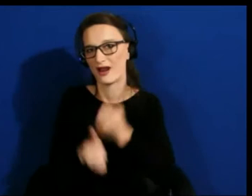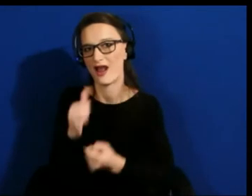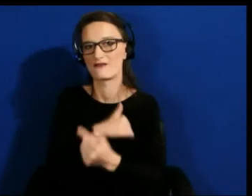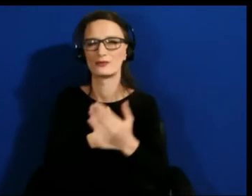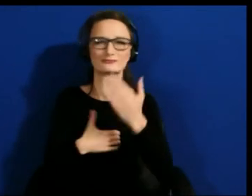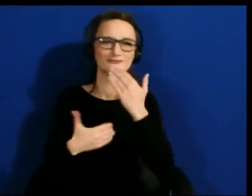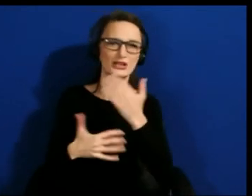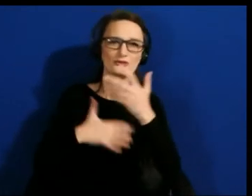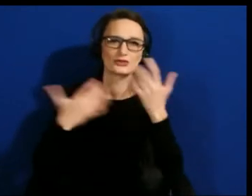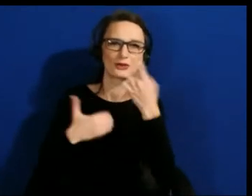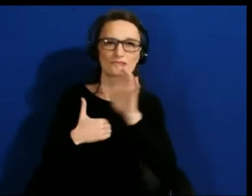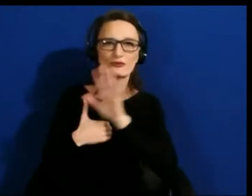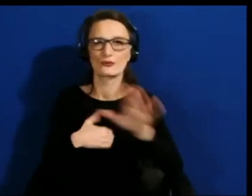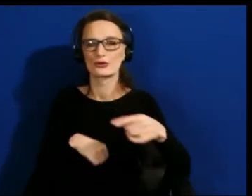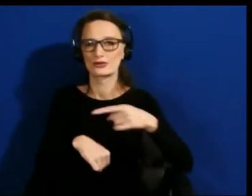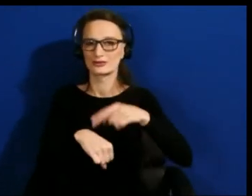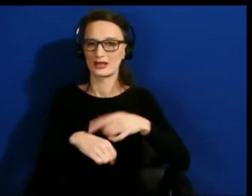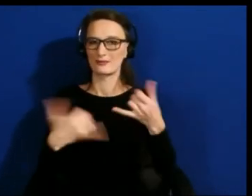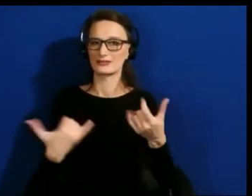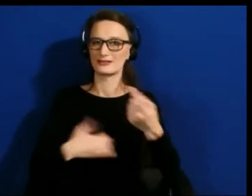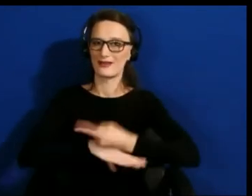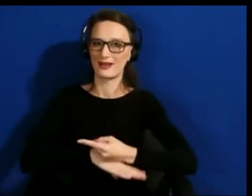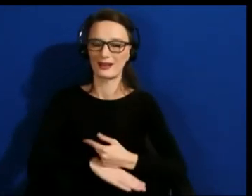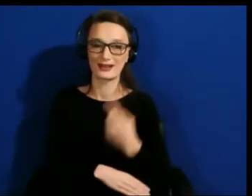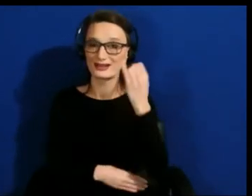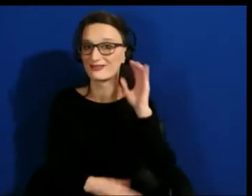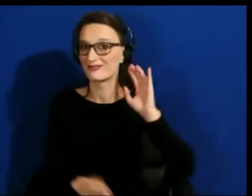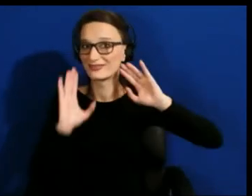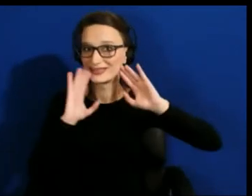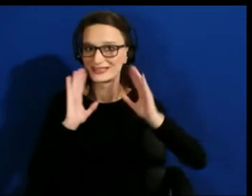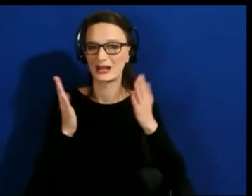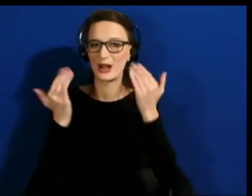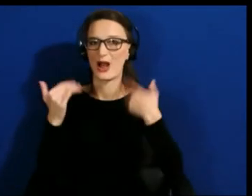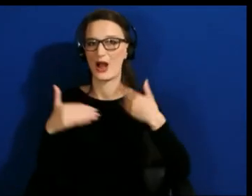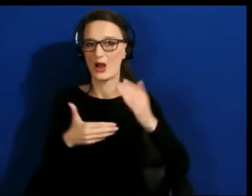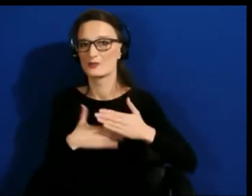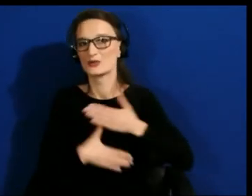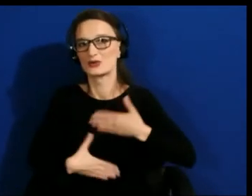I hope you have a fabulous rest of the XR Access and look forward to seeing you in the